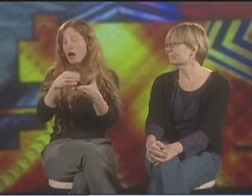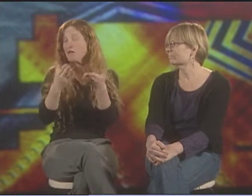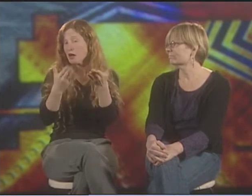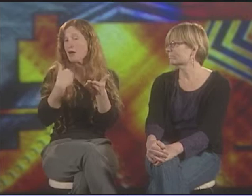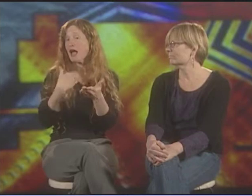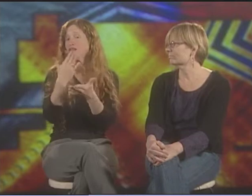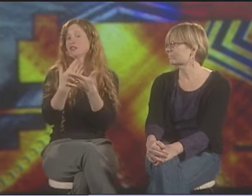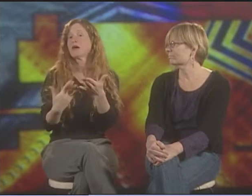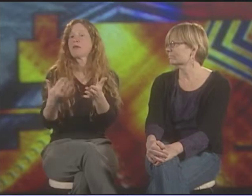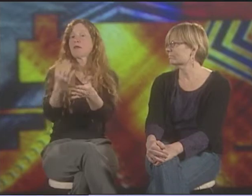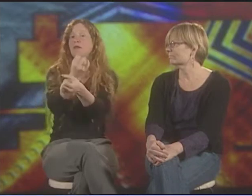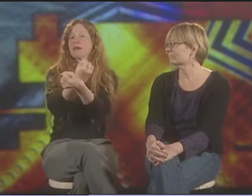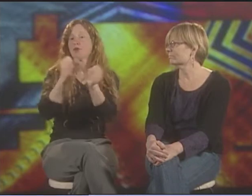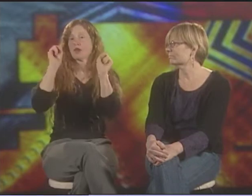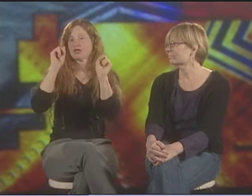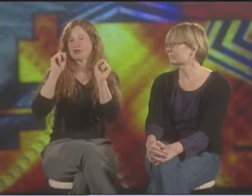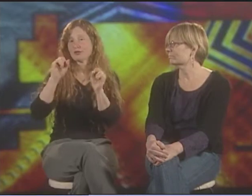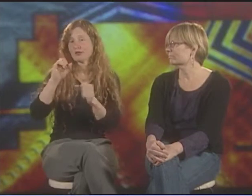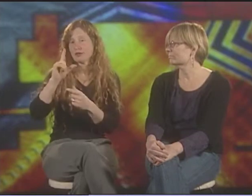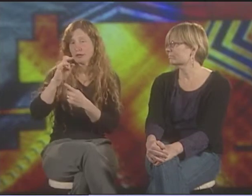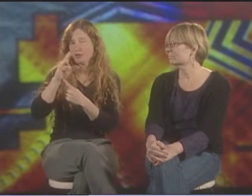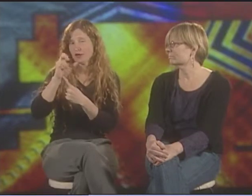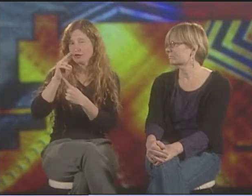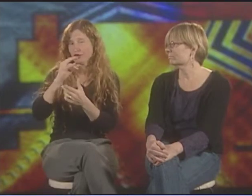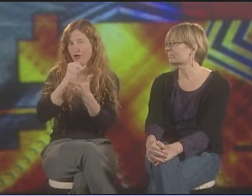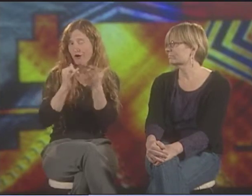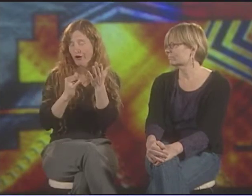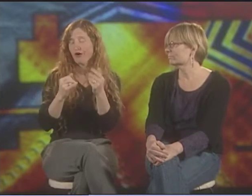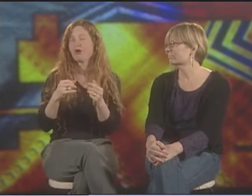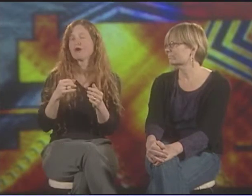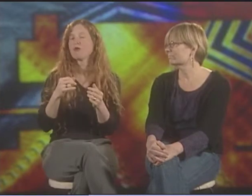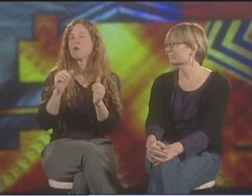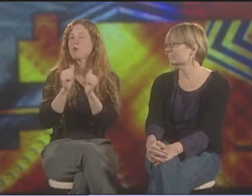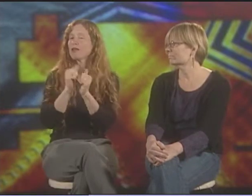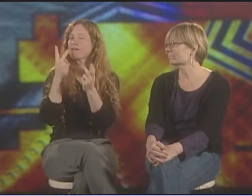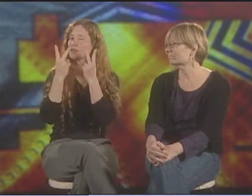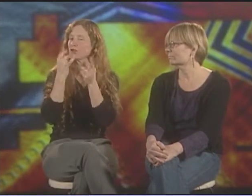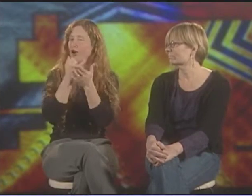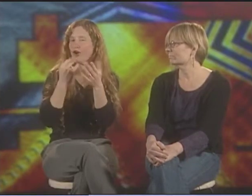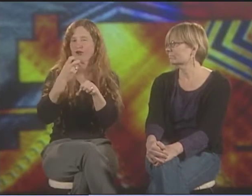AND WITHIN THIS AFFIRMATION ARTWORK, SOMETIMES THERE'S SOMETHING CALLED LIBERATION ART.